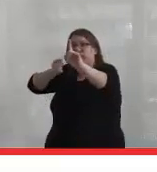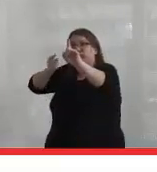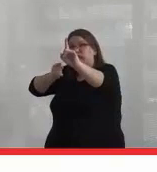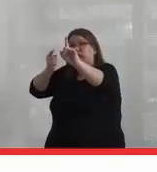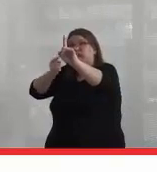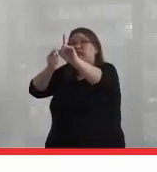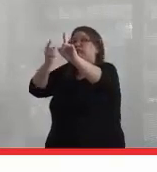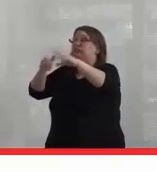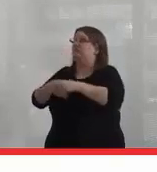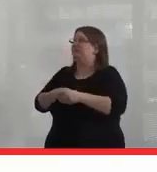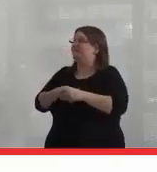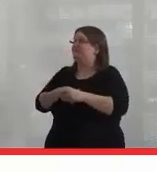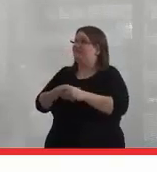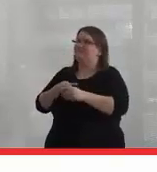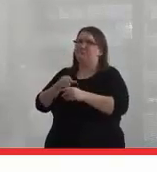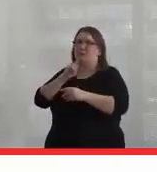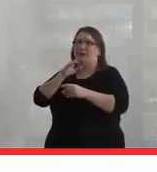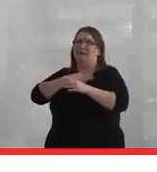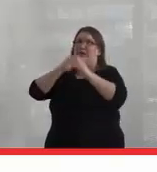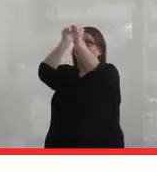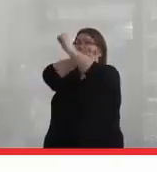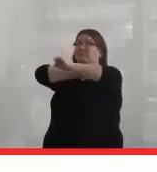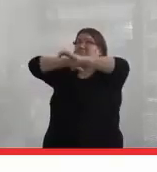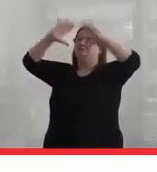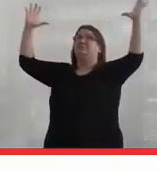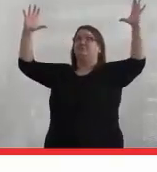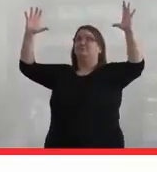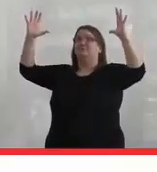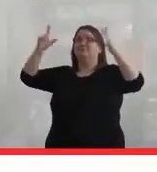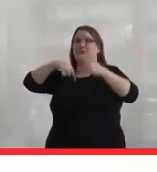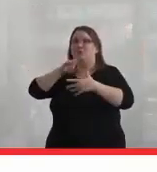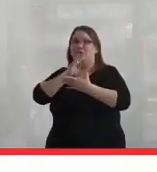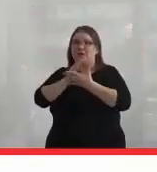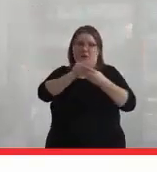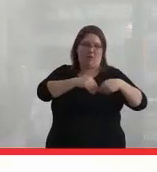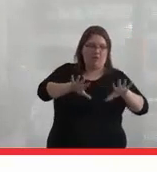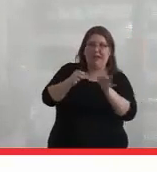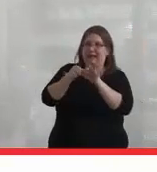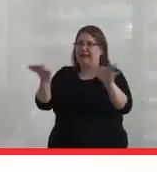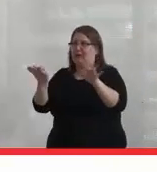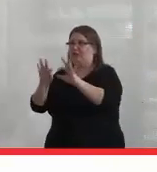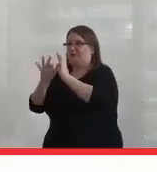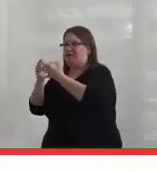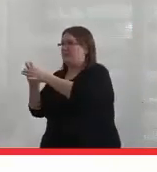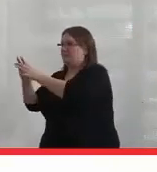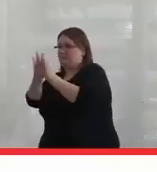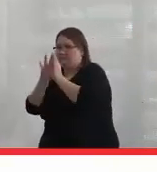It's my overarching vision. We talk about land, language, and kinship in the things we're developing.